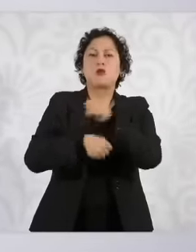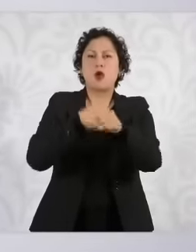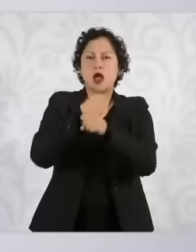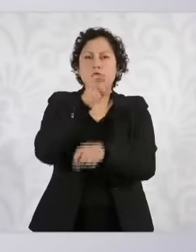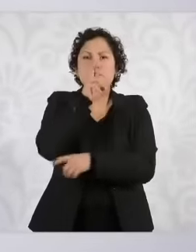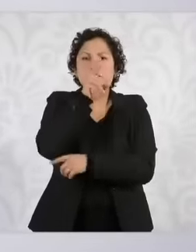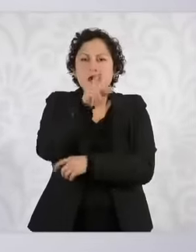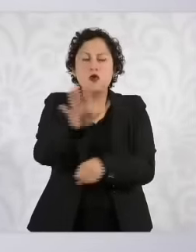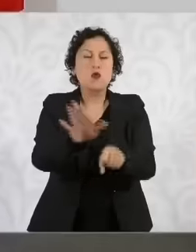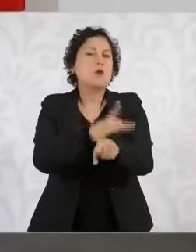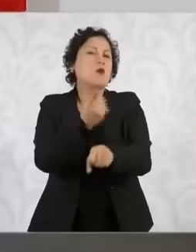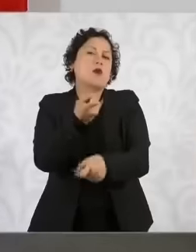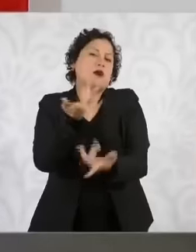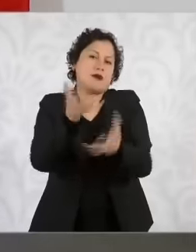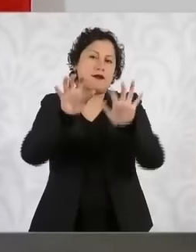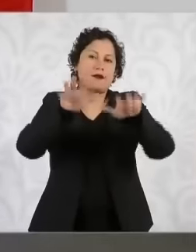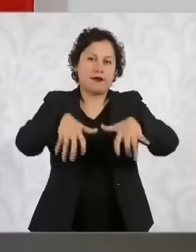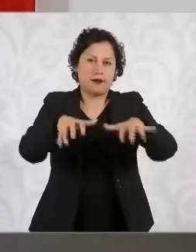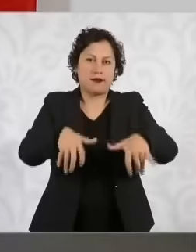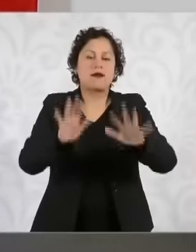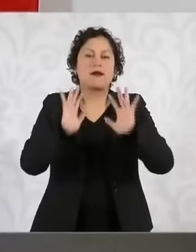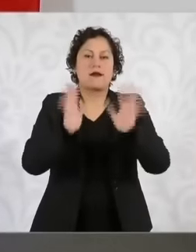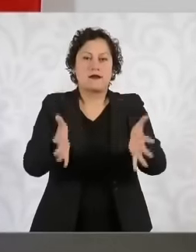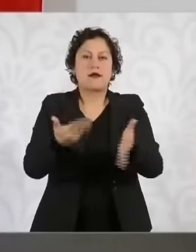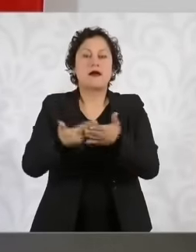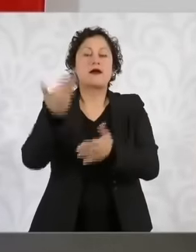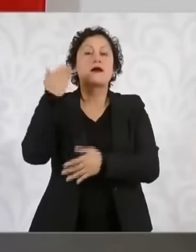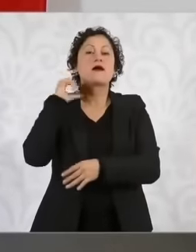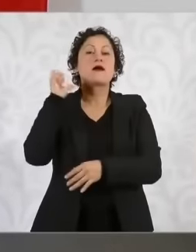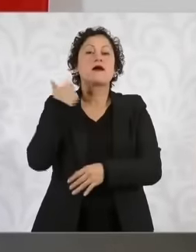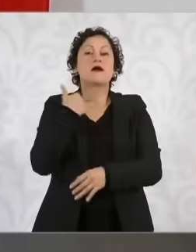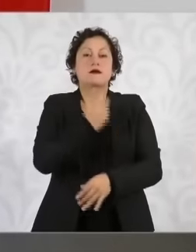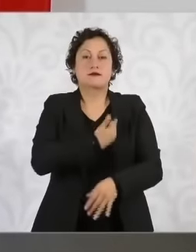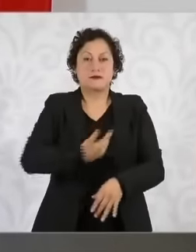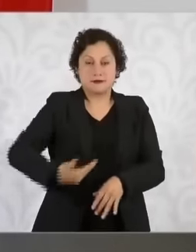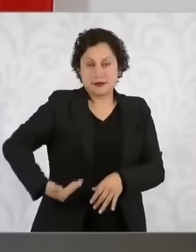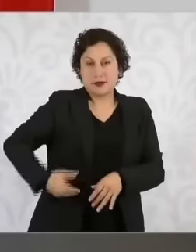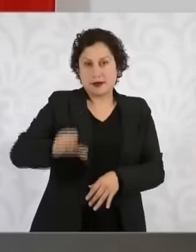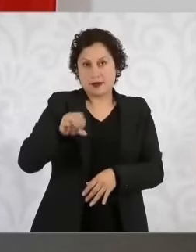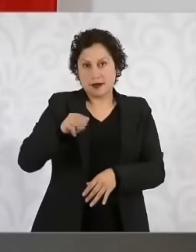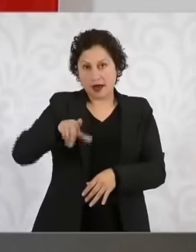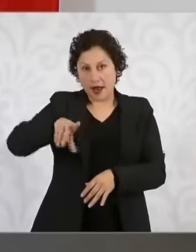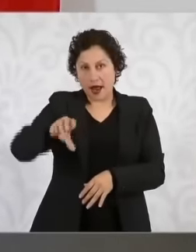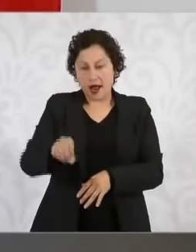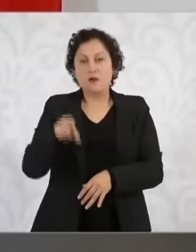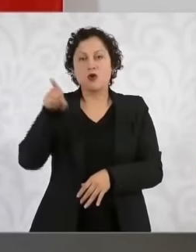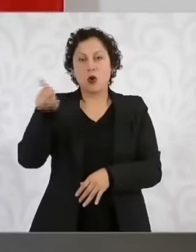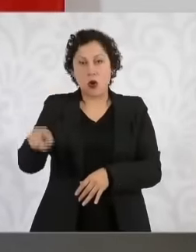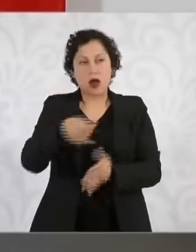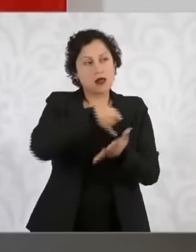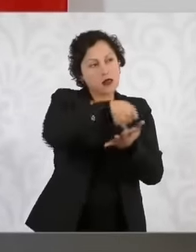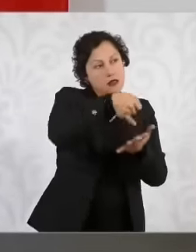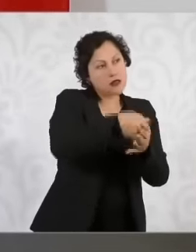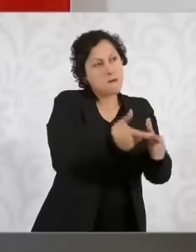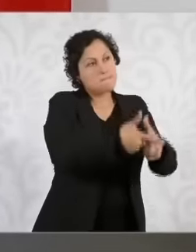want is that the president expanded López Obrador's irrigation districts. And that is going to help a lot. Hey,